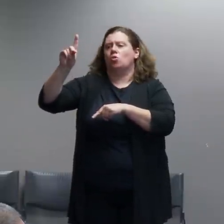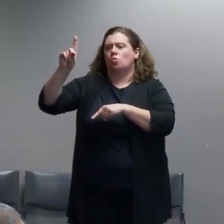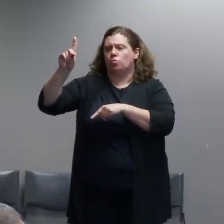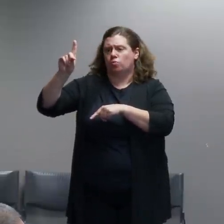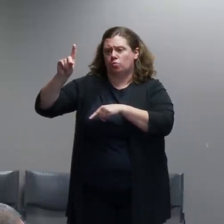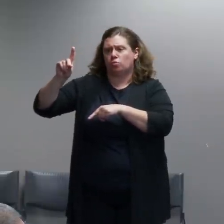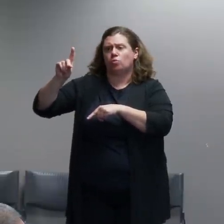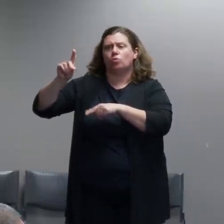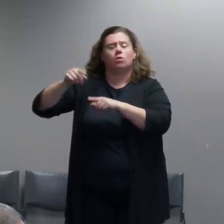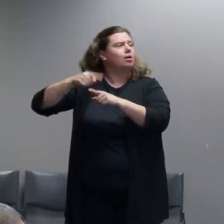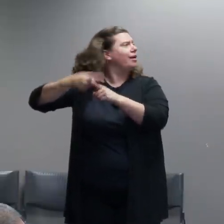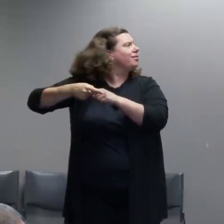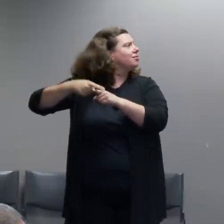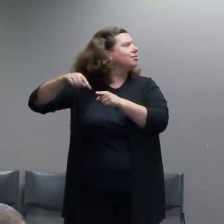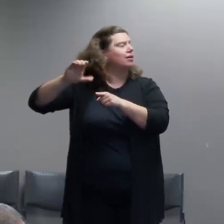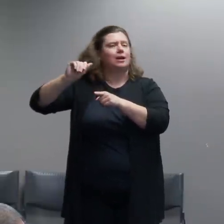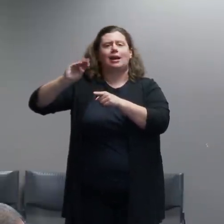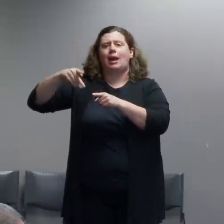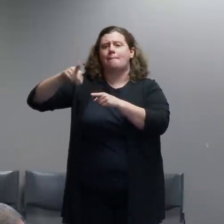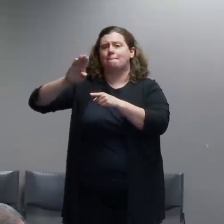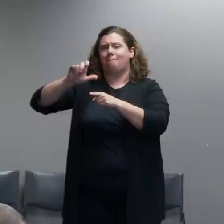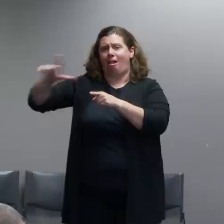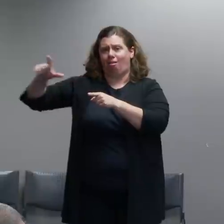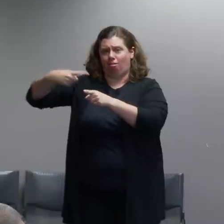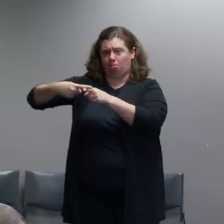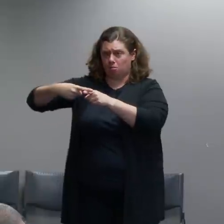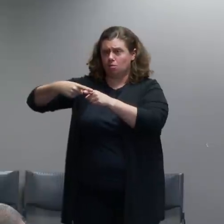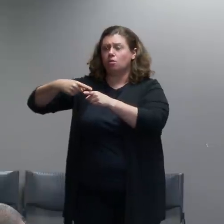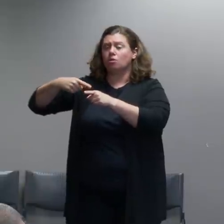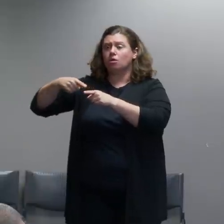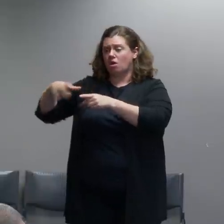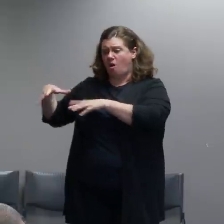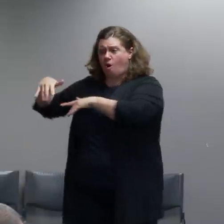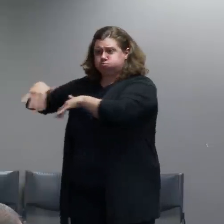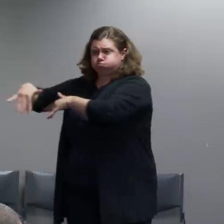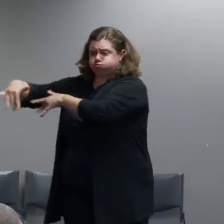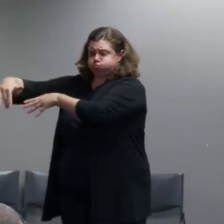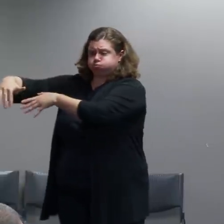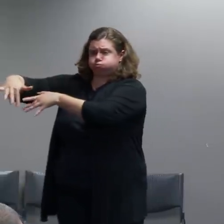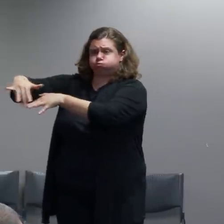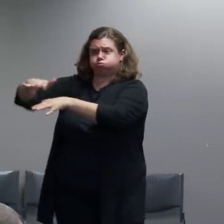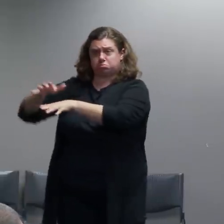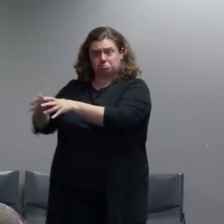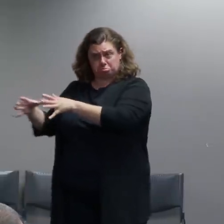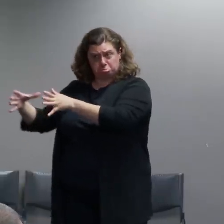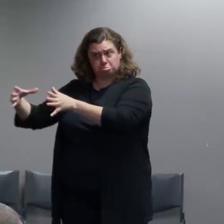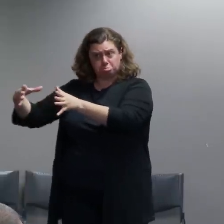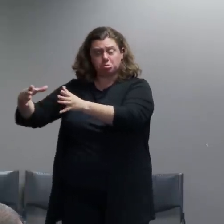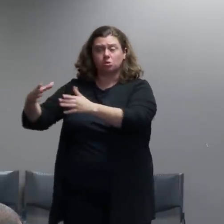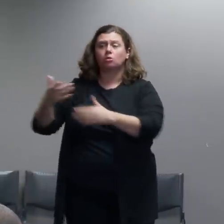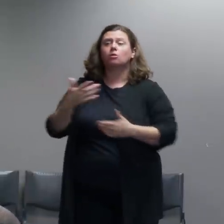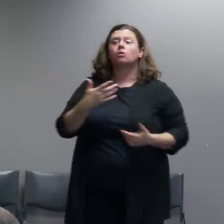going we moved some of our resources including some of our Portland police officers and some Oregon State Troopers that were